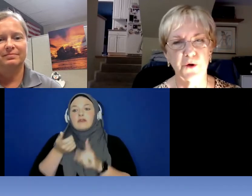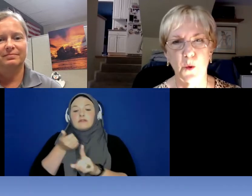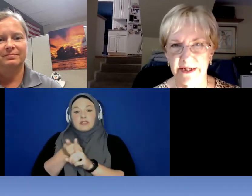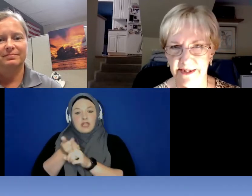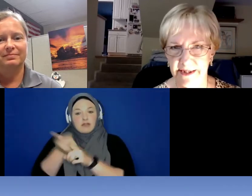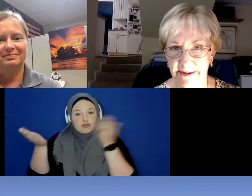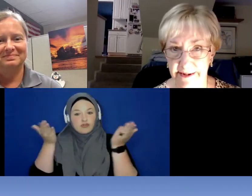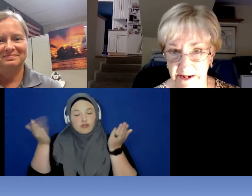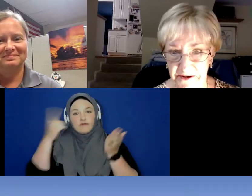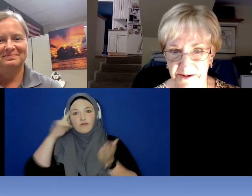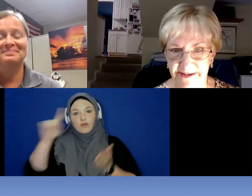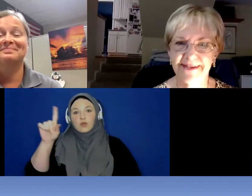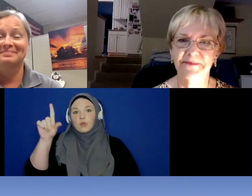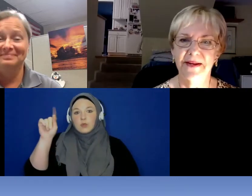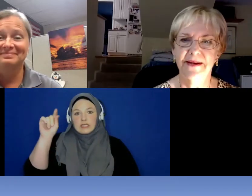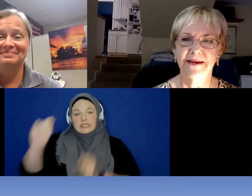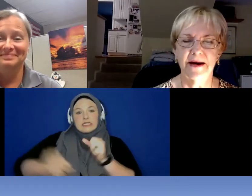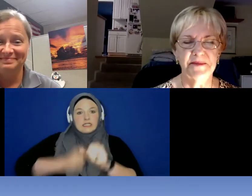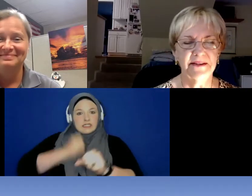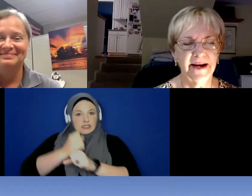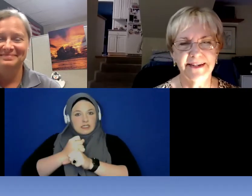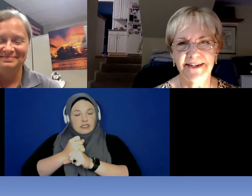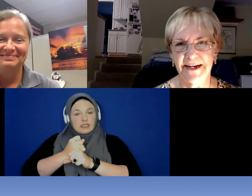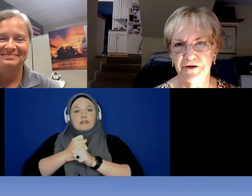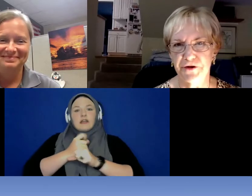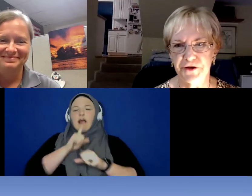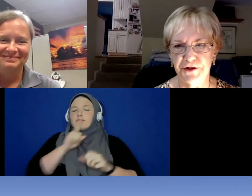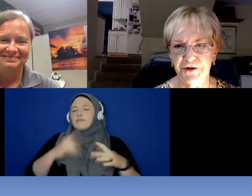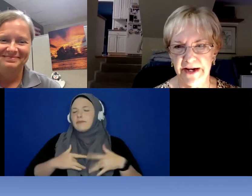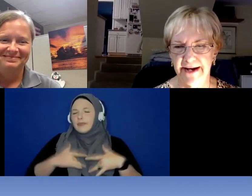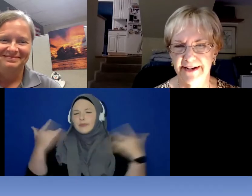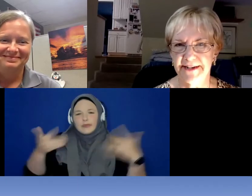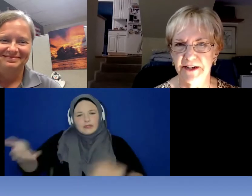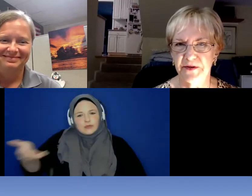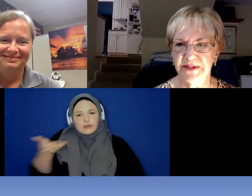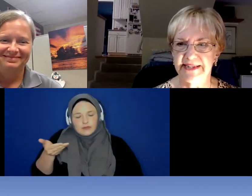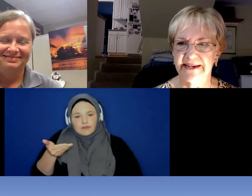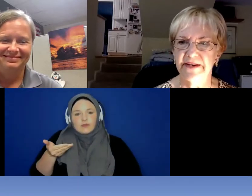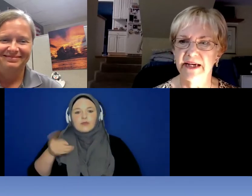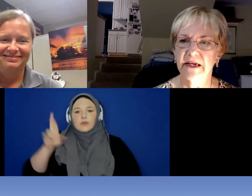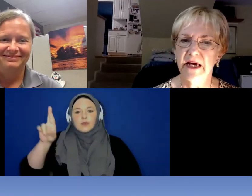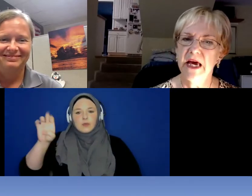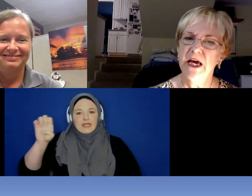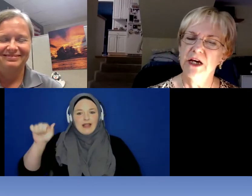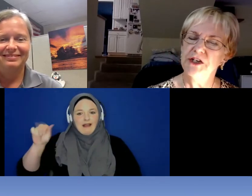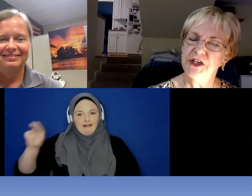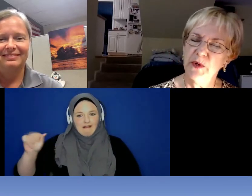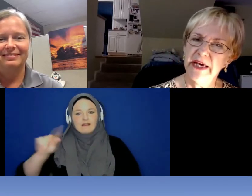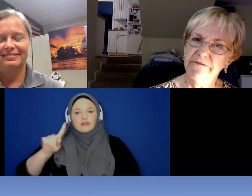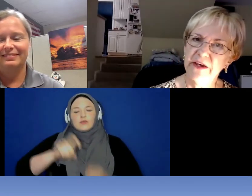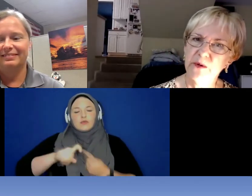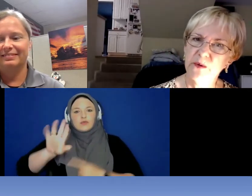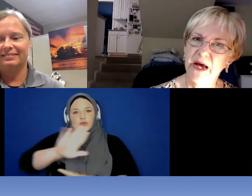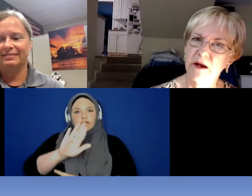20 years. I am delighted to introduce Reanna to you this evening she will give you an